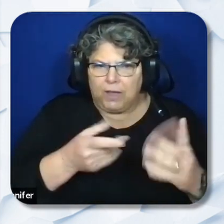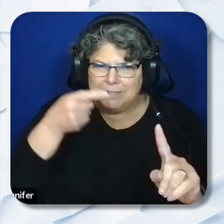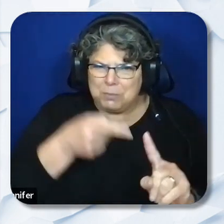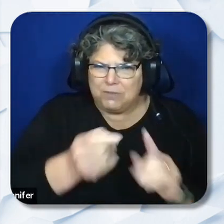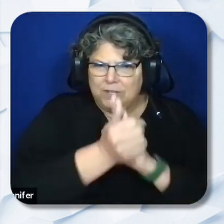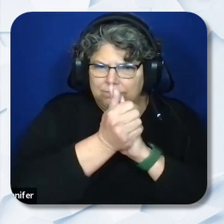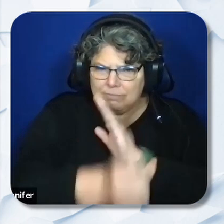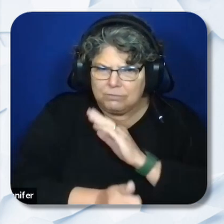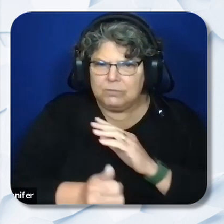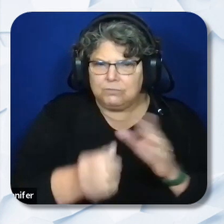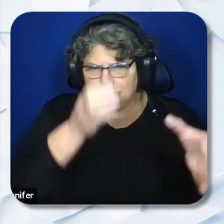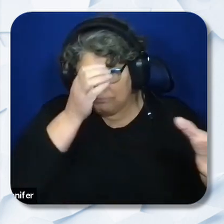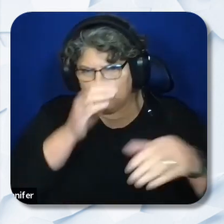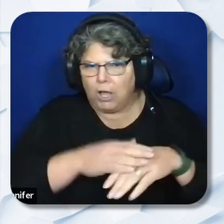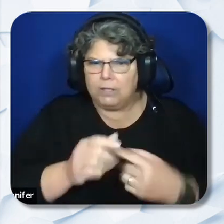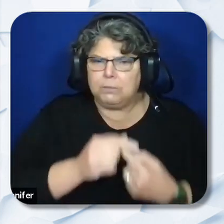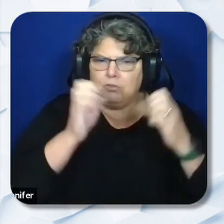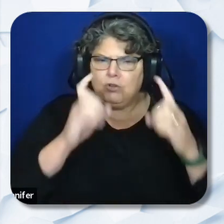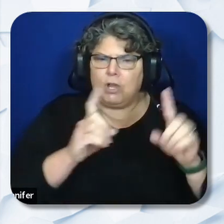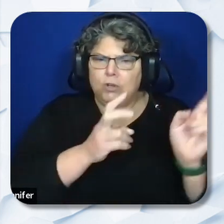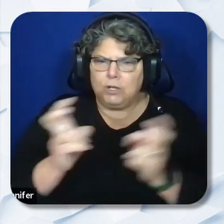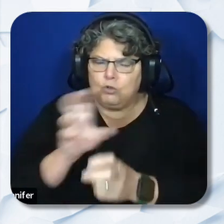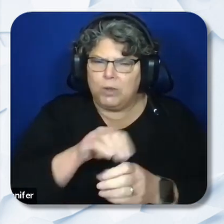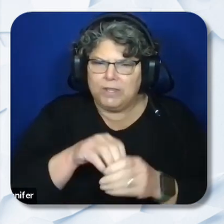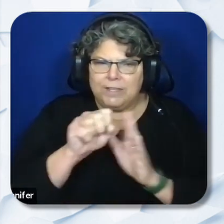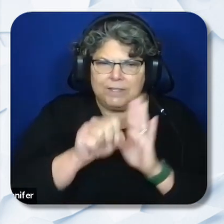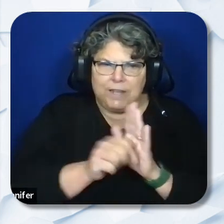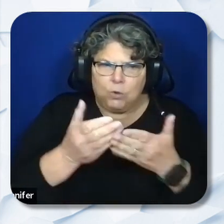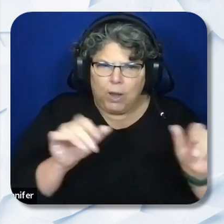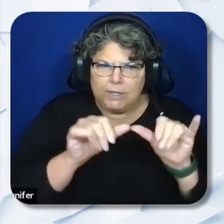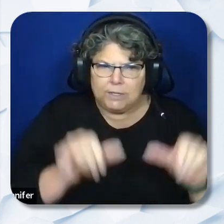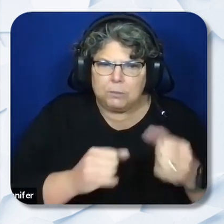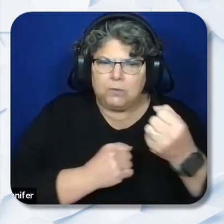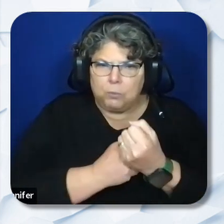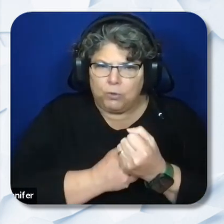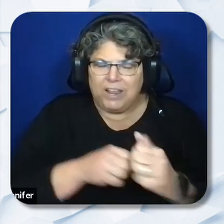education issues within the statewide system of support. At least 3 resource leads shall